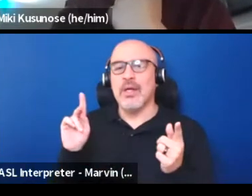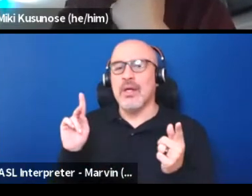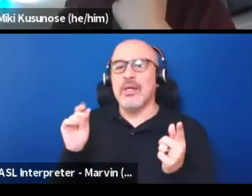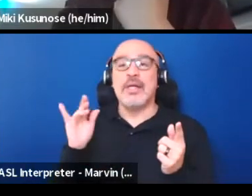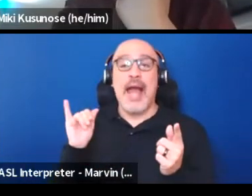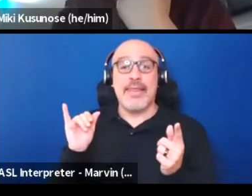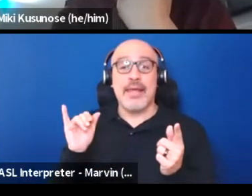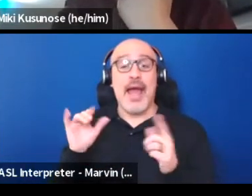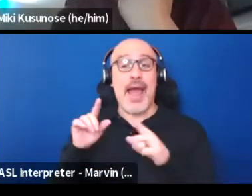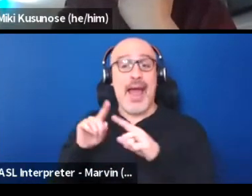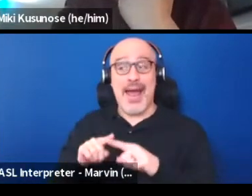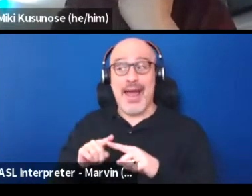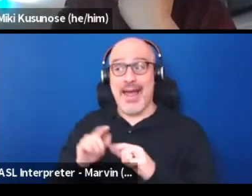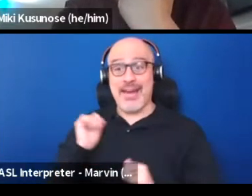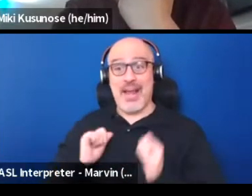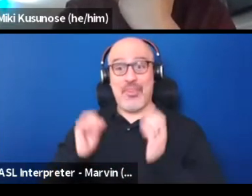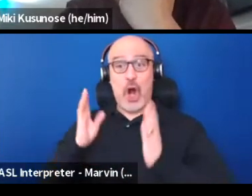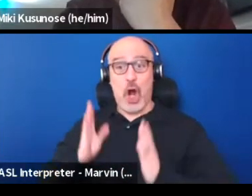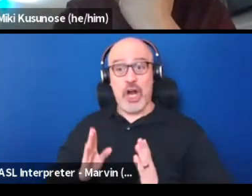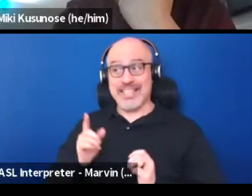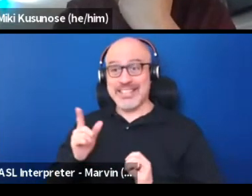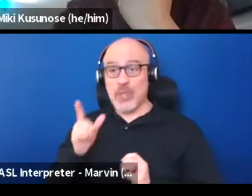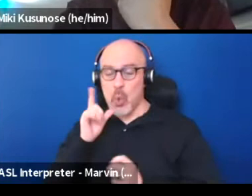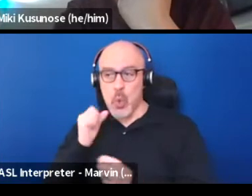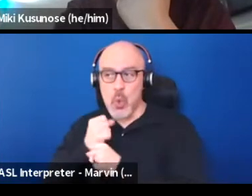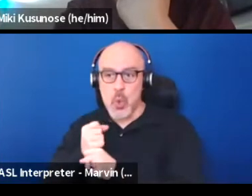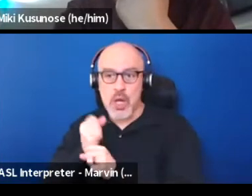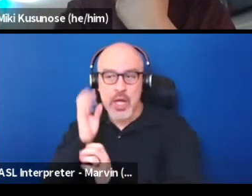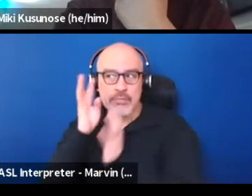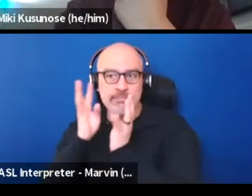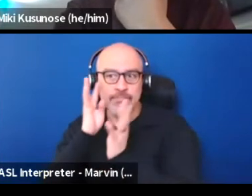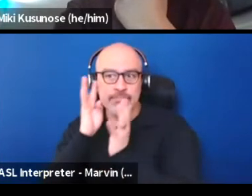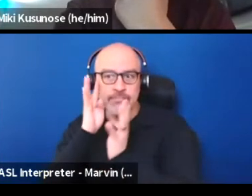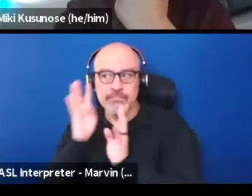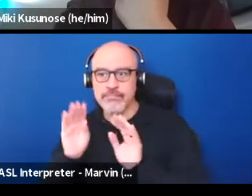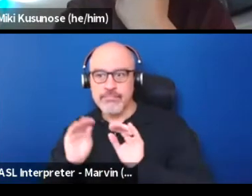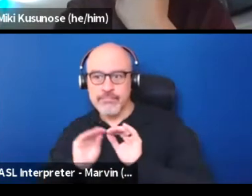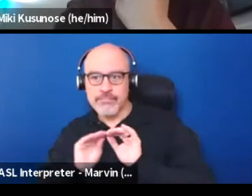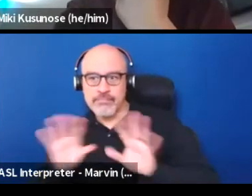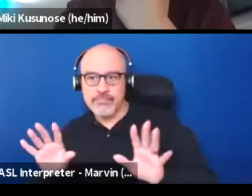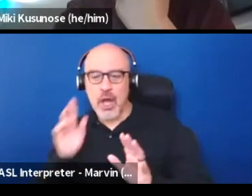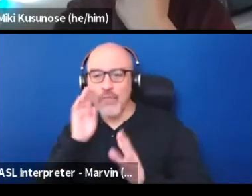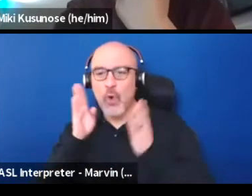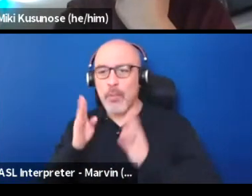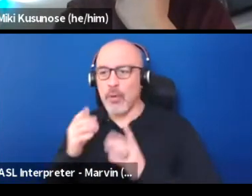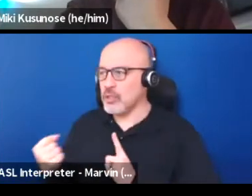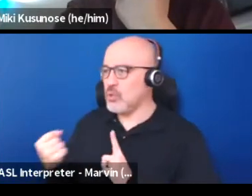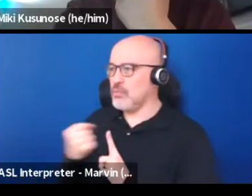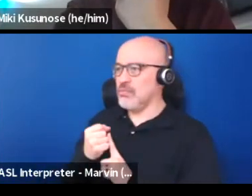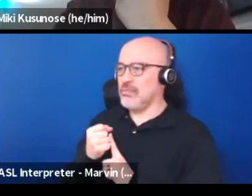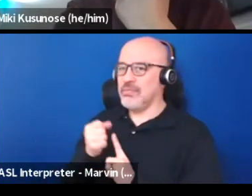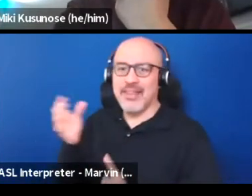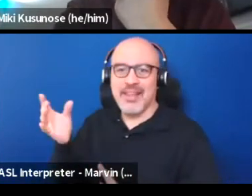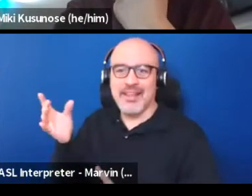It's the artist who crafts that in a way that it sticks with people as a lifelong experience.